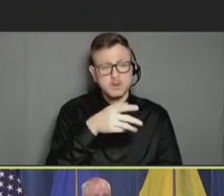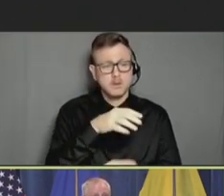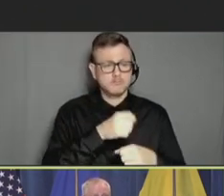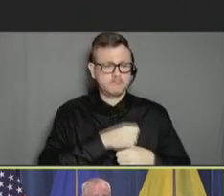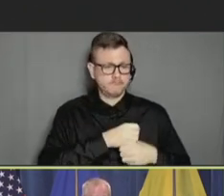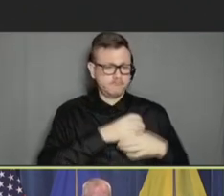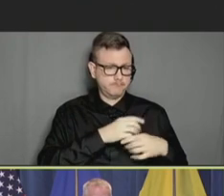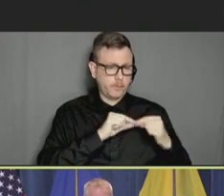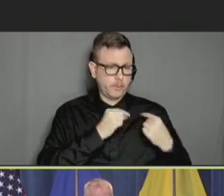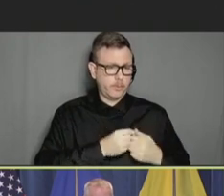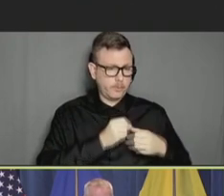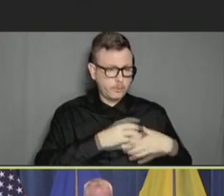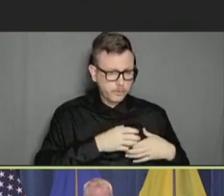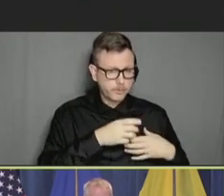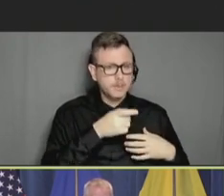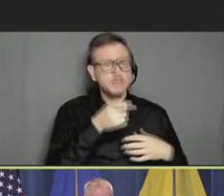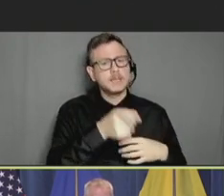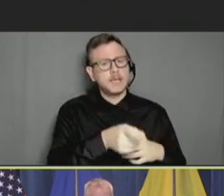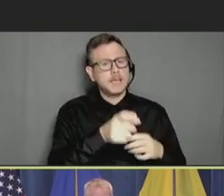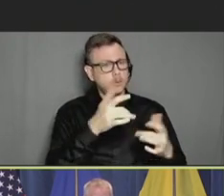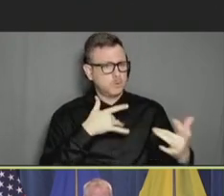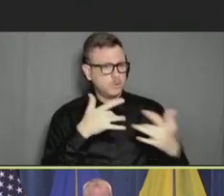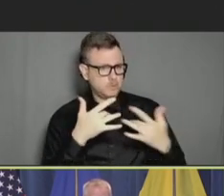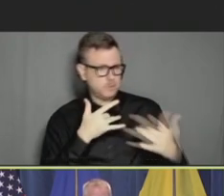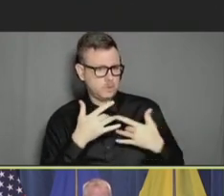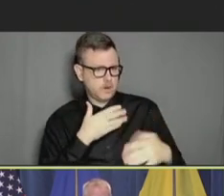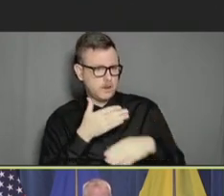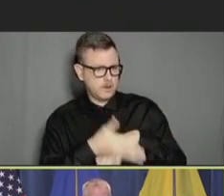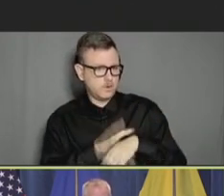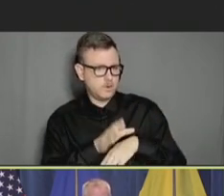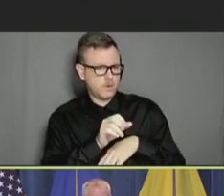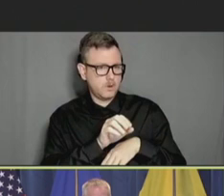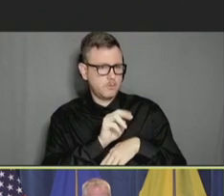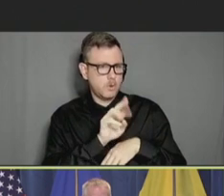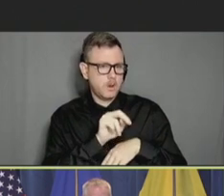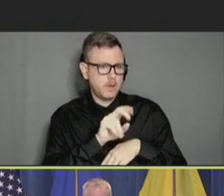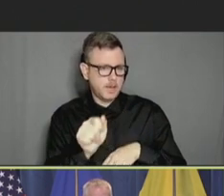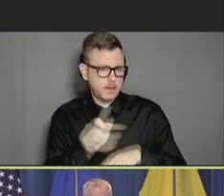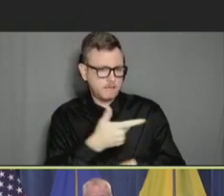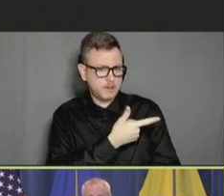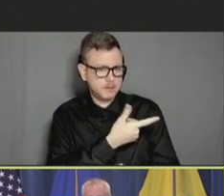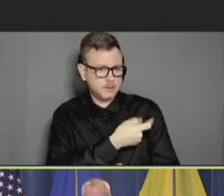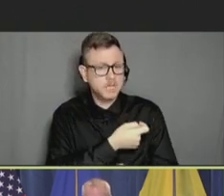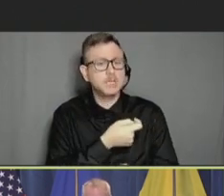following the mRNA COVID-19 vaccines and needed to be included in risk benefit analysis for